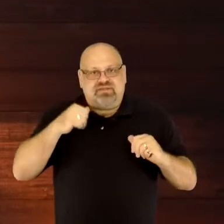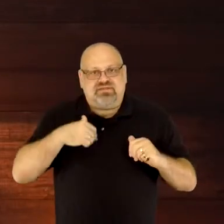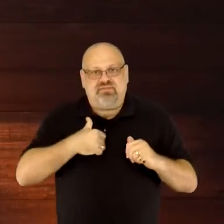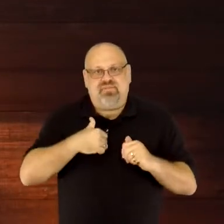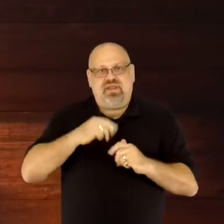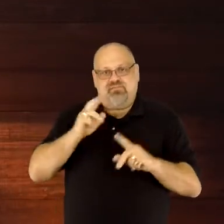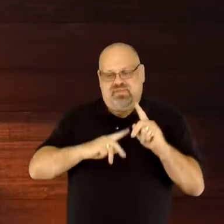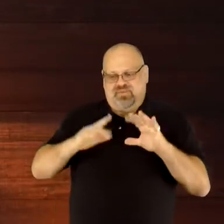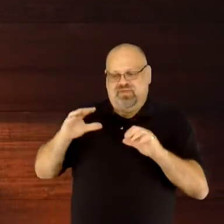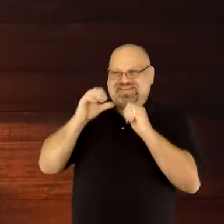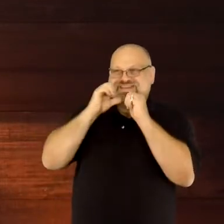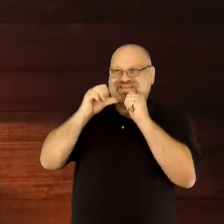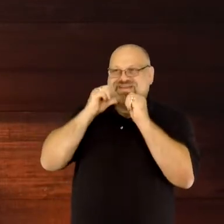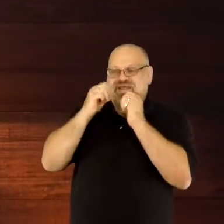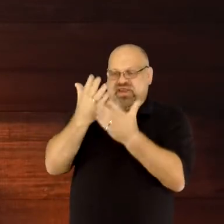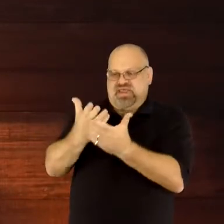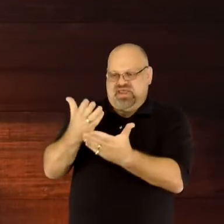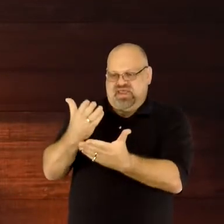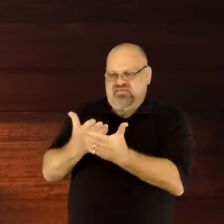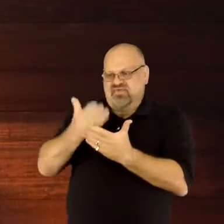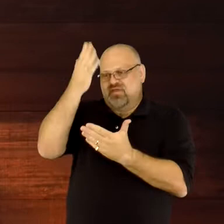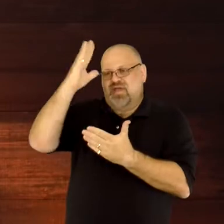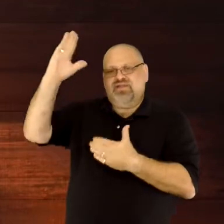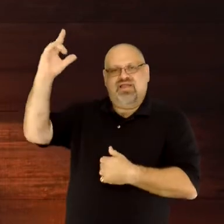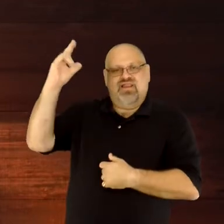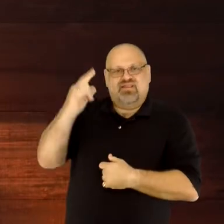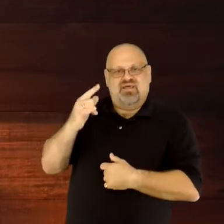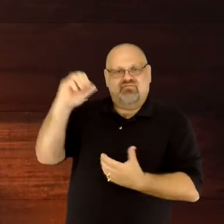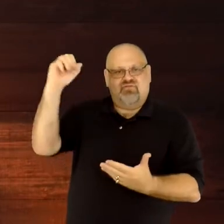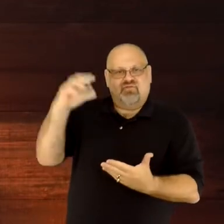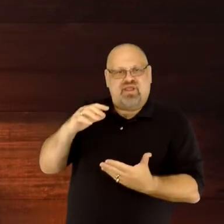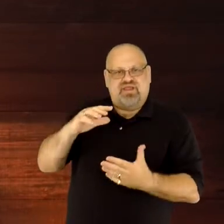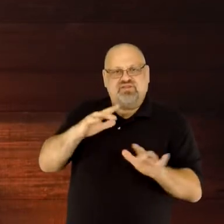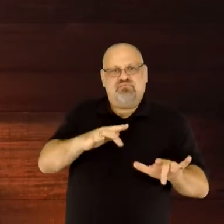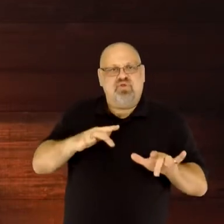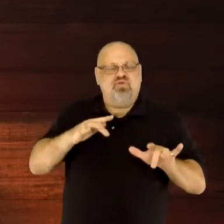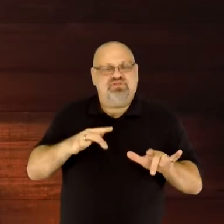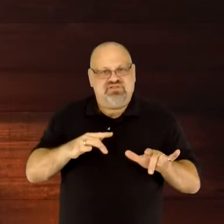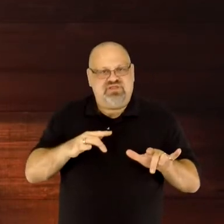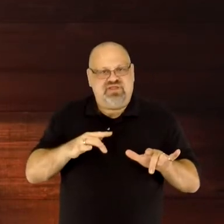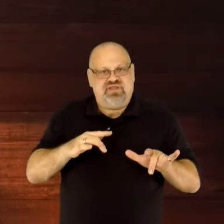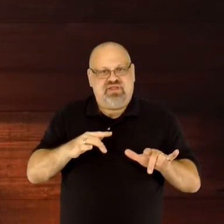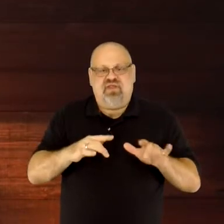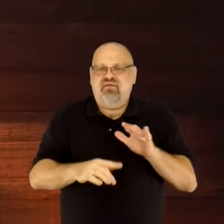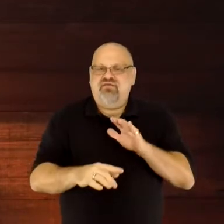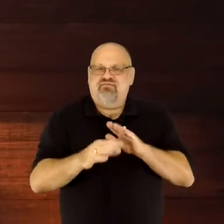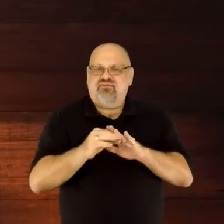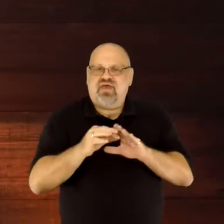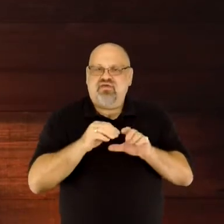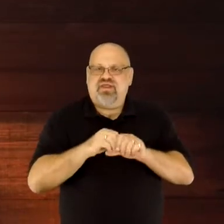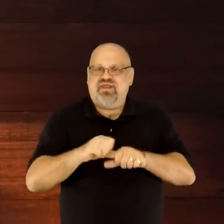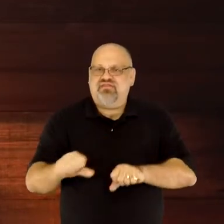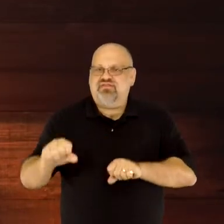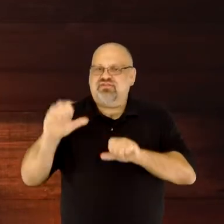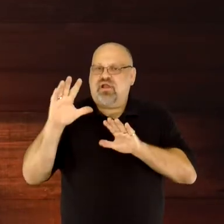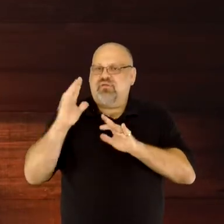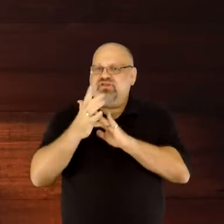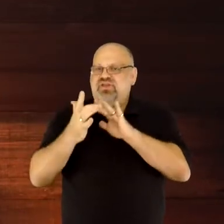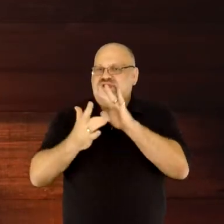of God's love, grace, and mercy that are found in the sacrifice Jesus made on the cross for us.